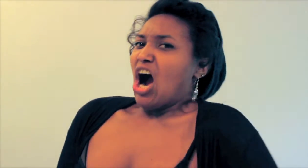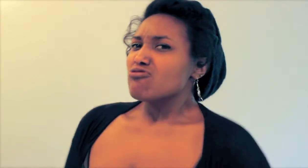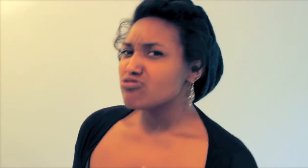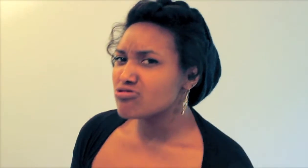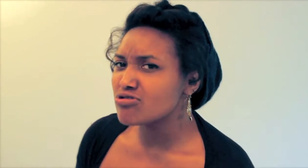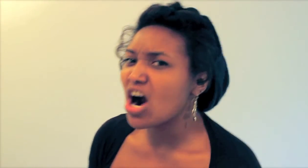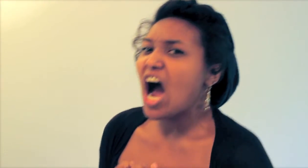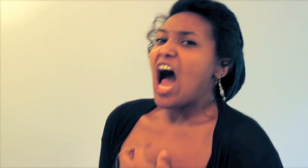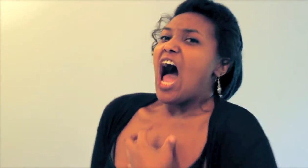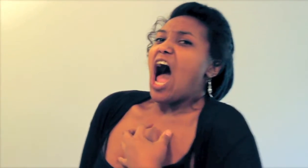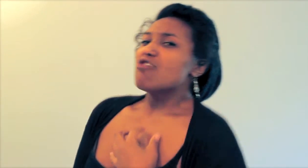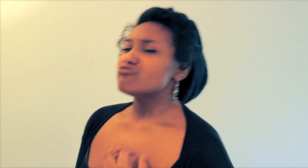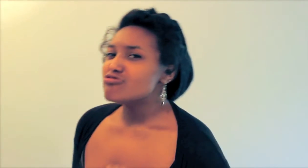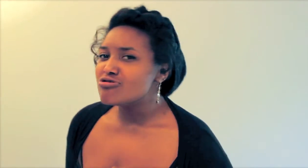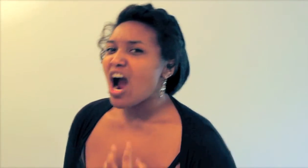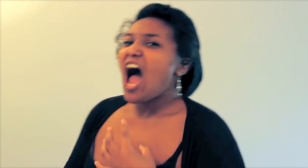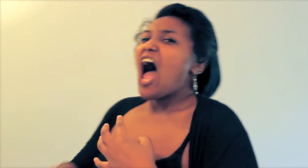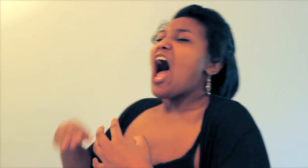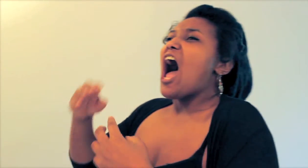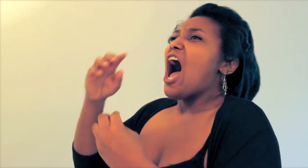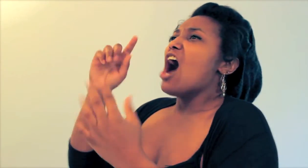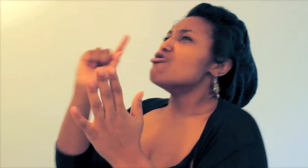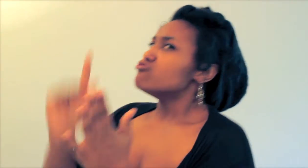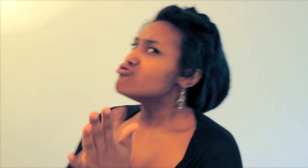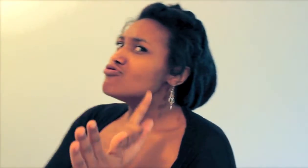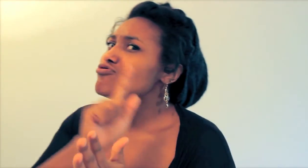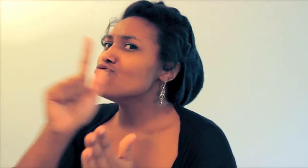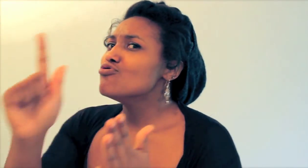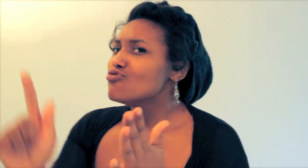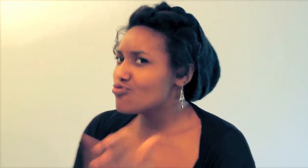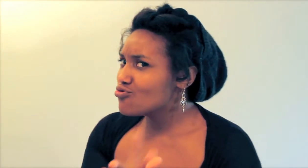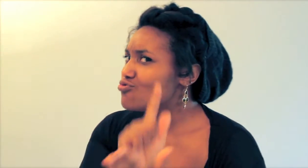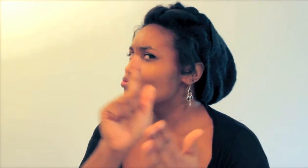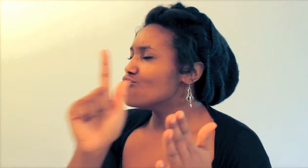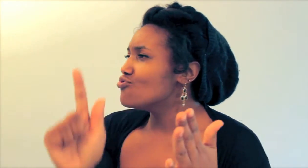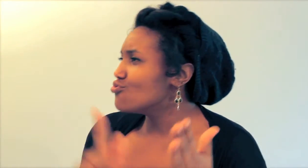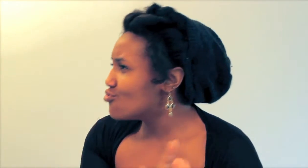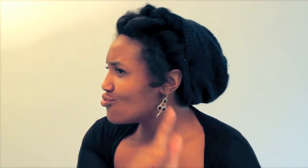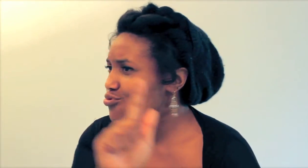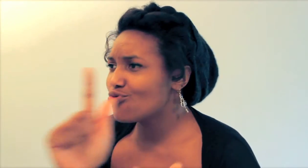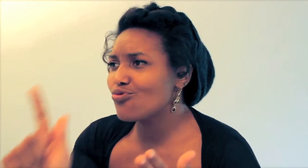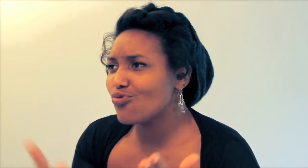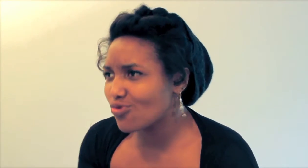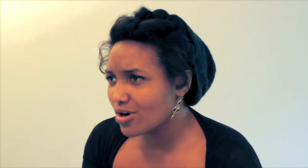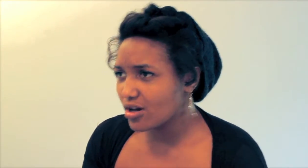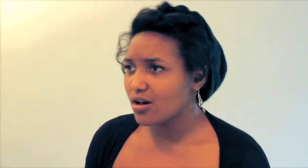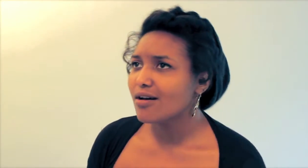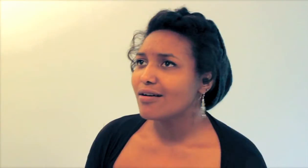(Wolf trying in vain to blow down house) (All day and all night)